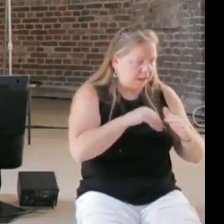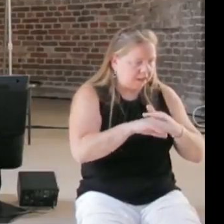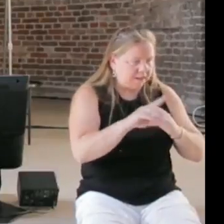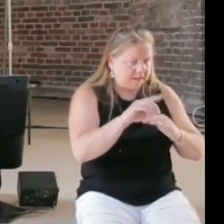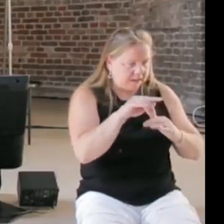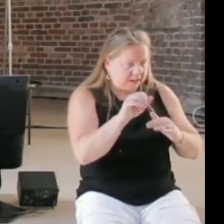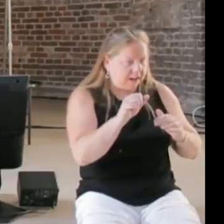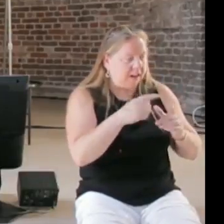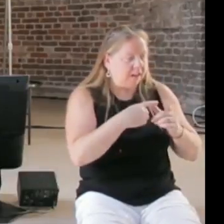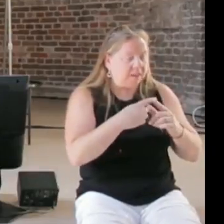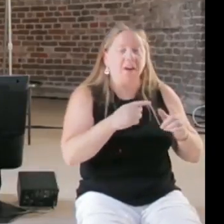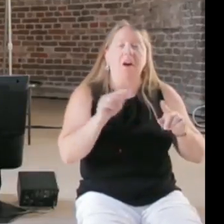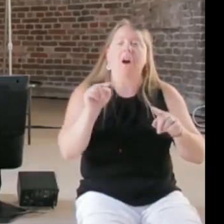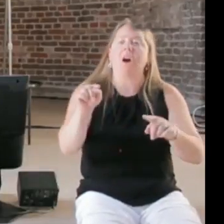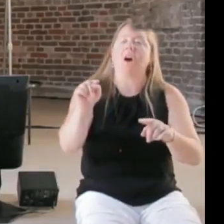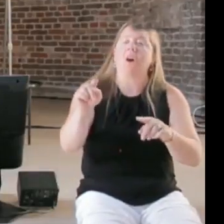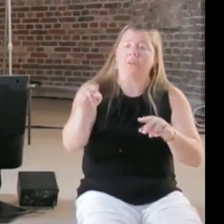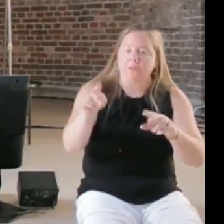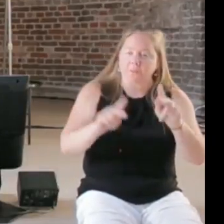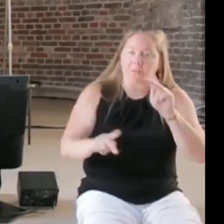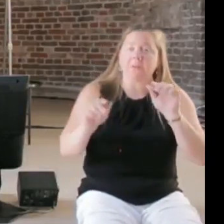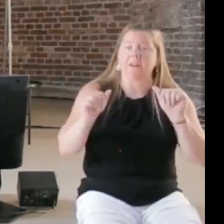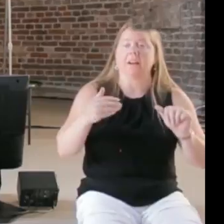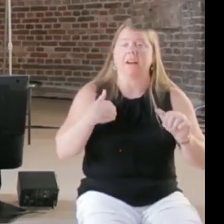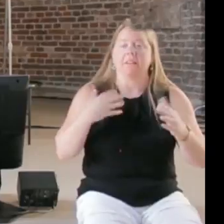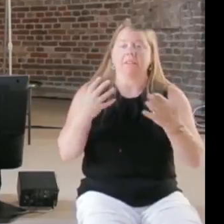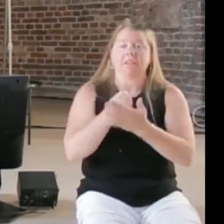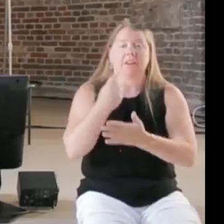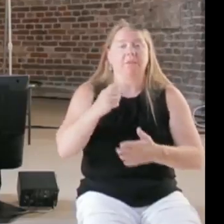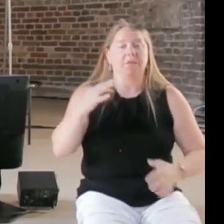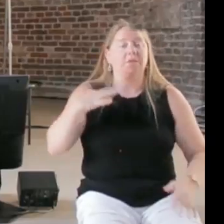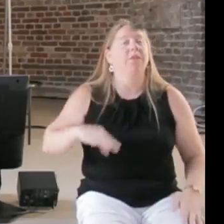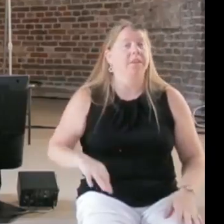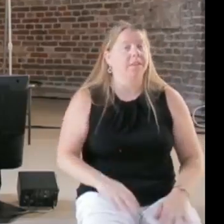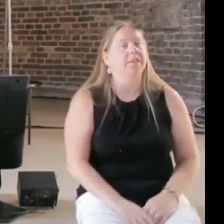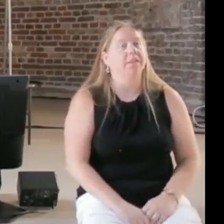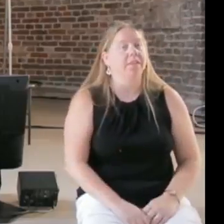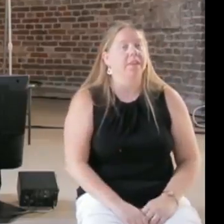visible and get a chance for credit, so I think we really have to see both, the more